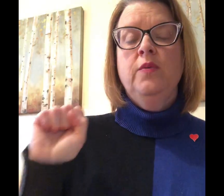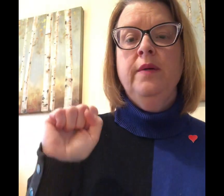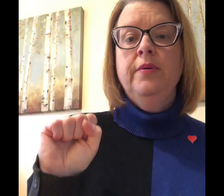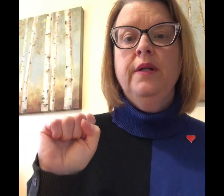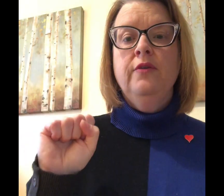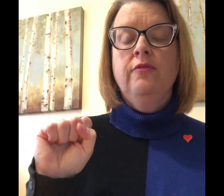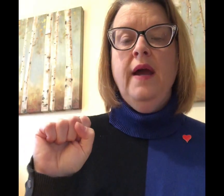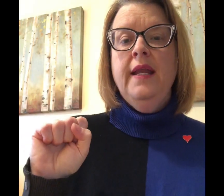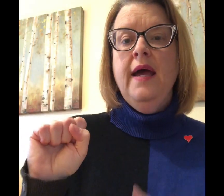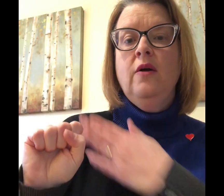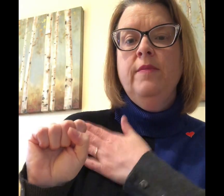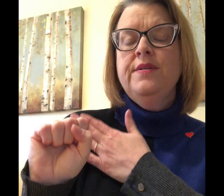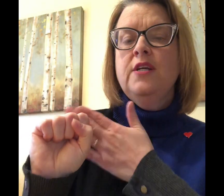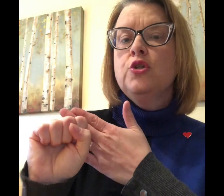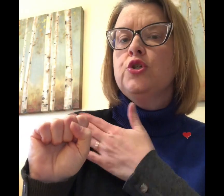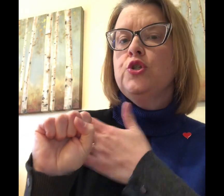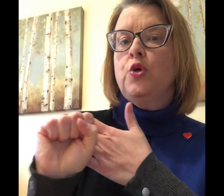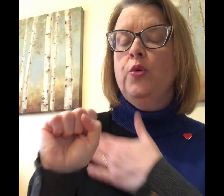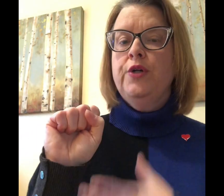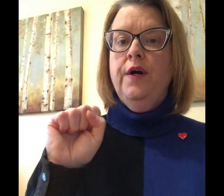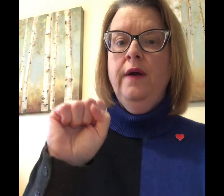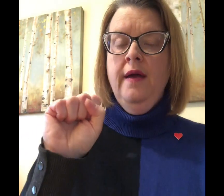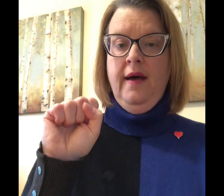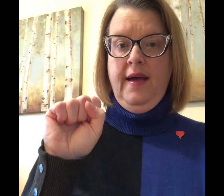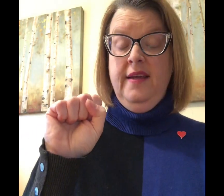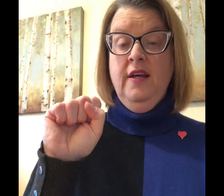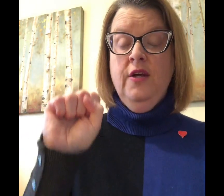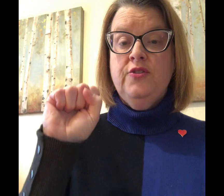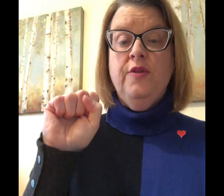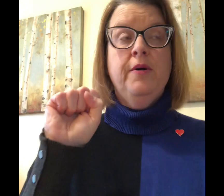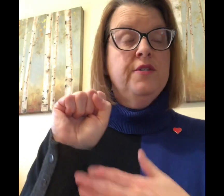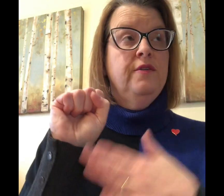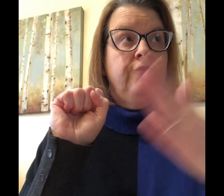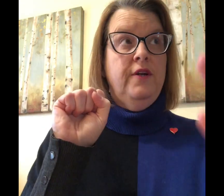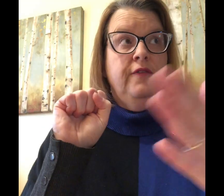want to put it right at almost at your shoulder height so the person in front of